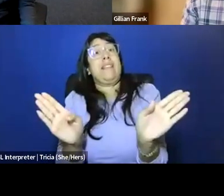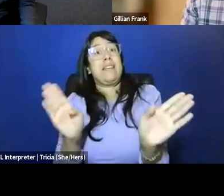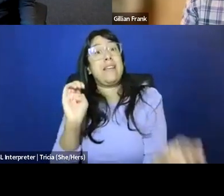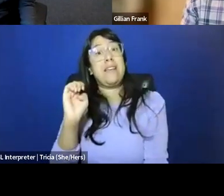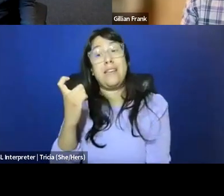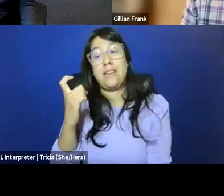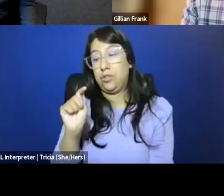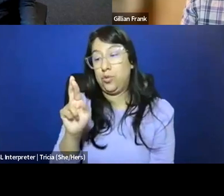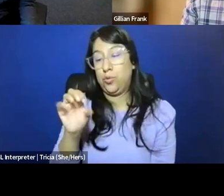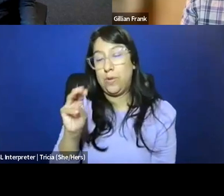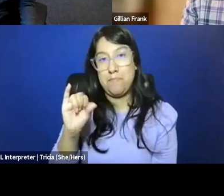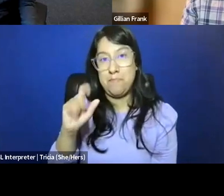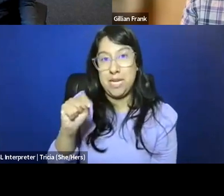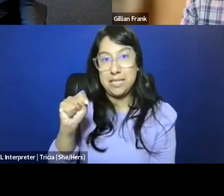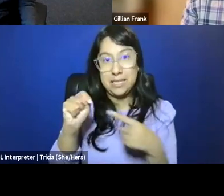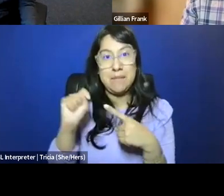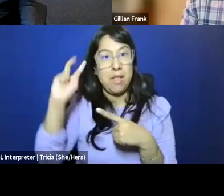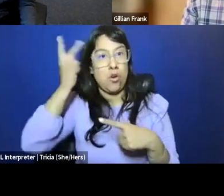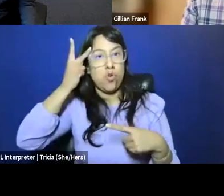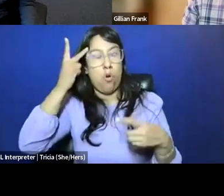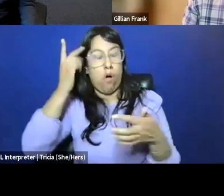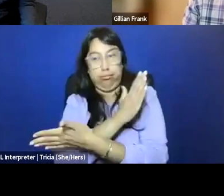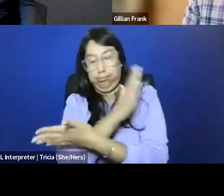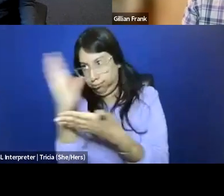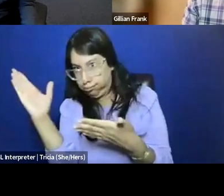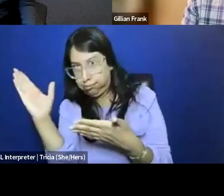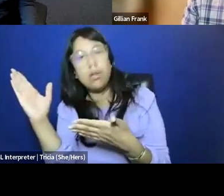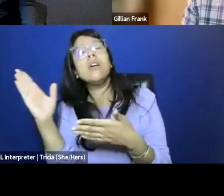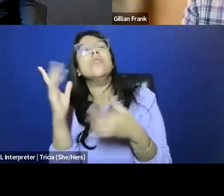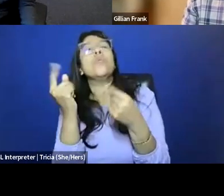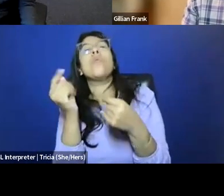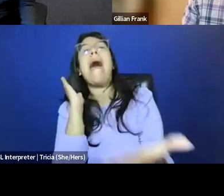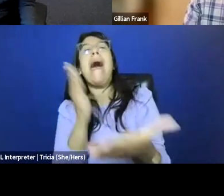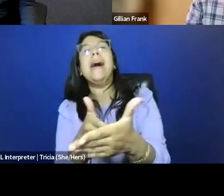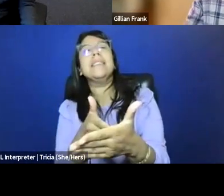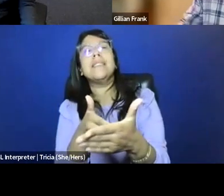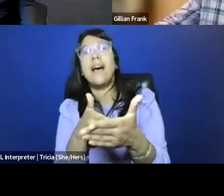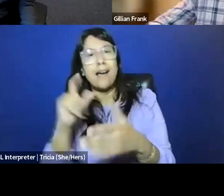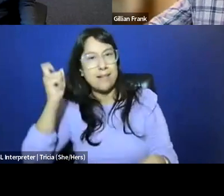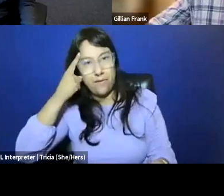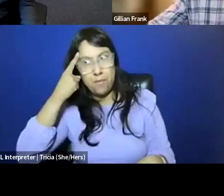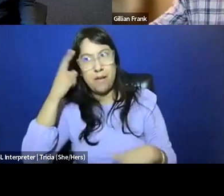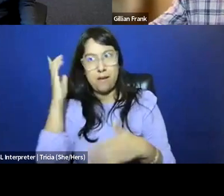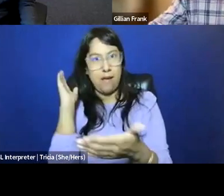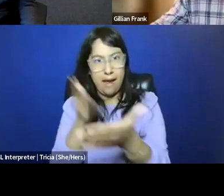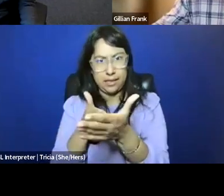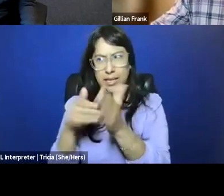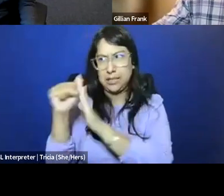kind of political faction that takes a very particular kind of anti-state, in theory, anti-government, right?